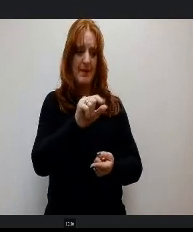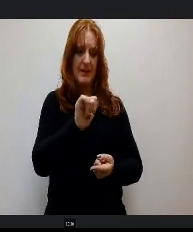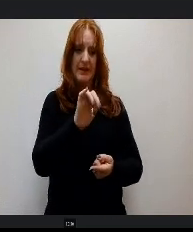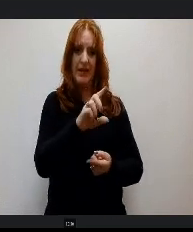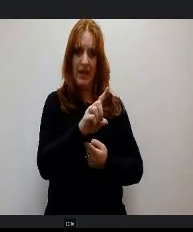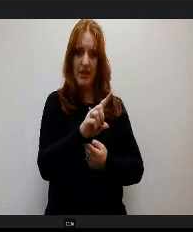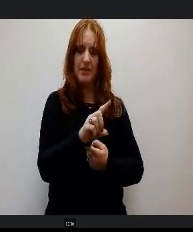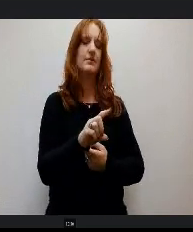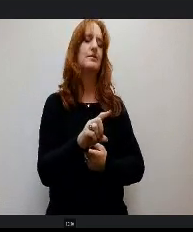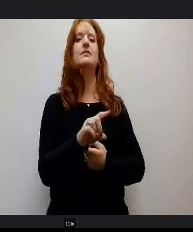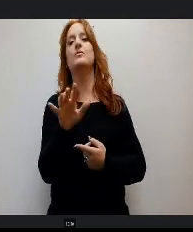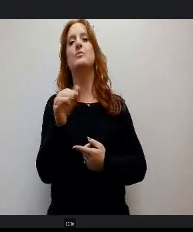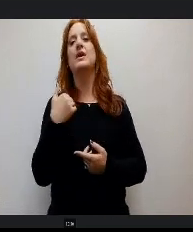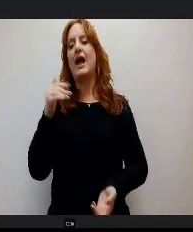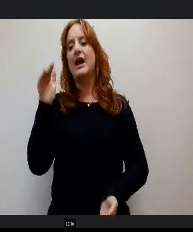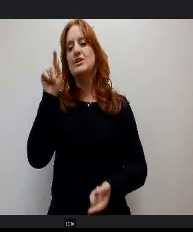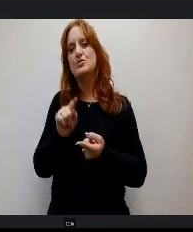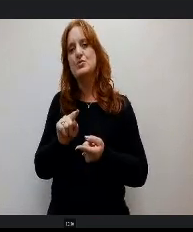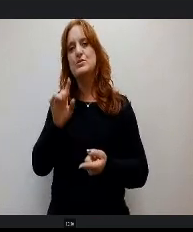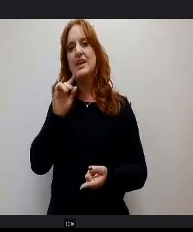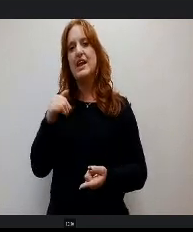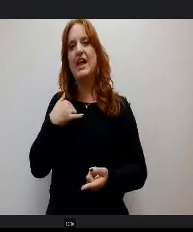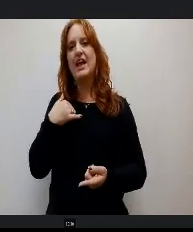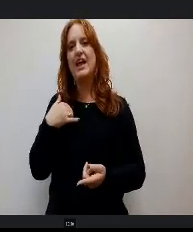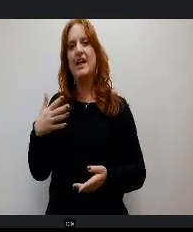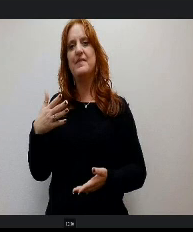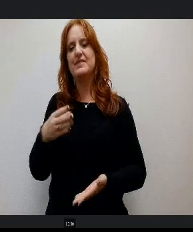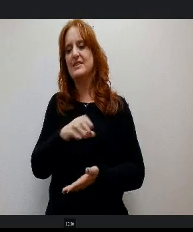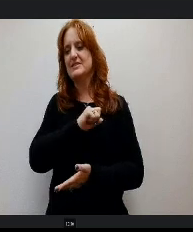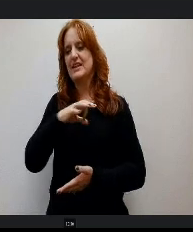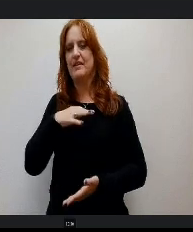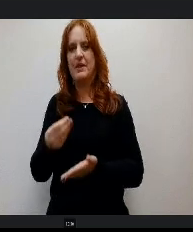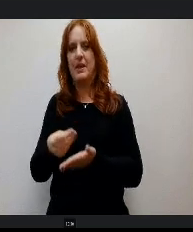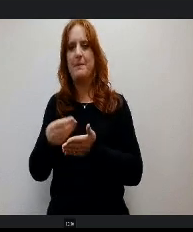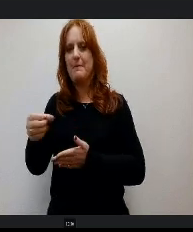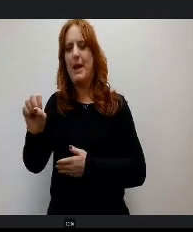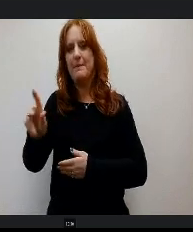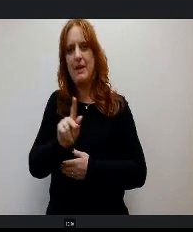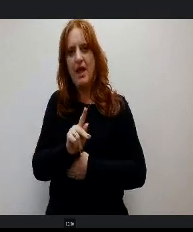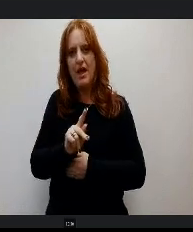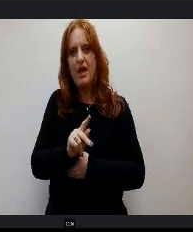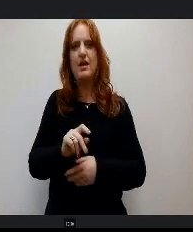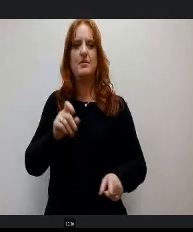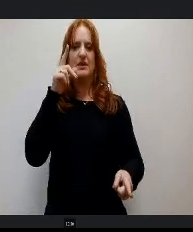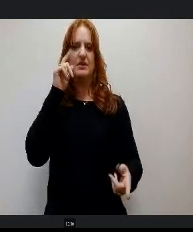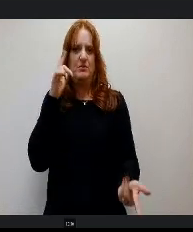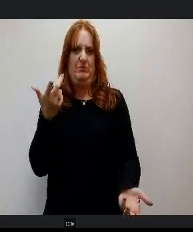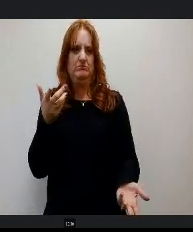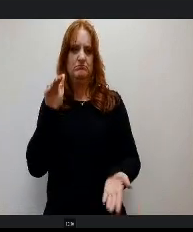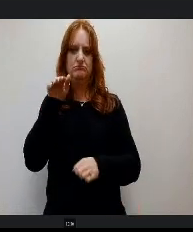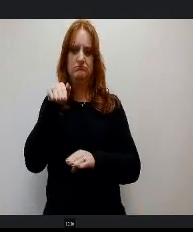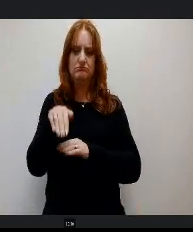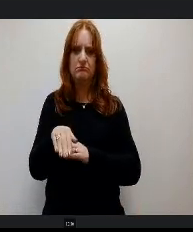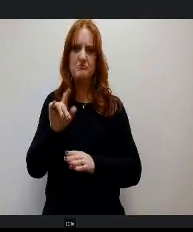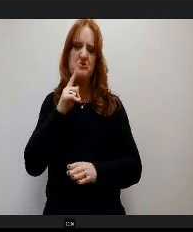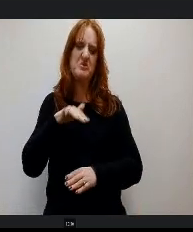we had a decrease in our staff leave buy back because we use some of those dollars. So if you net it all out it's about a $8 million increase but you're